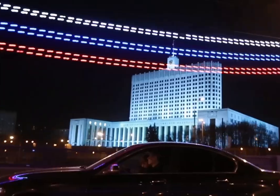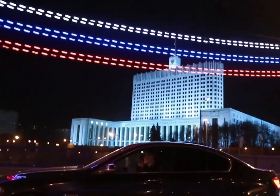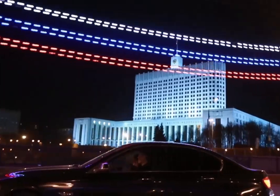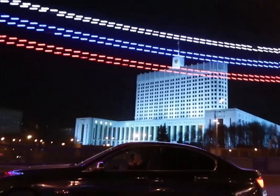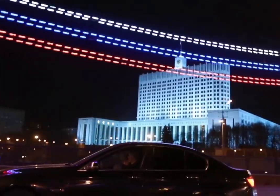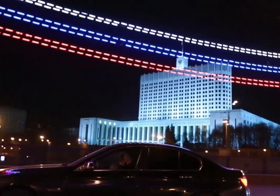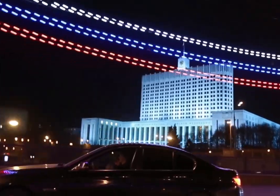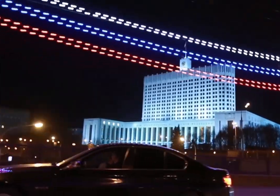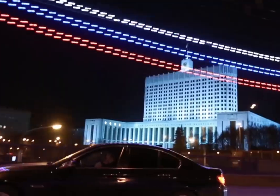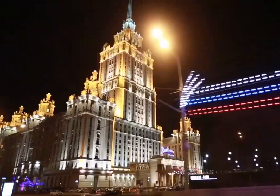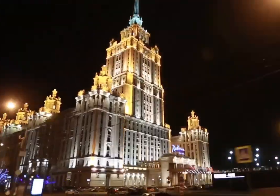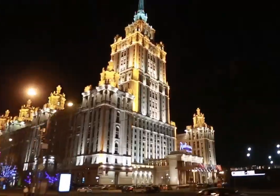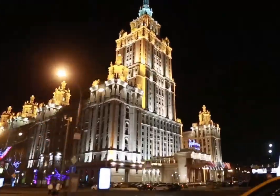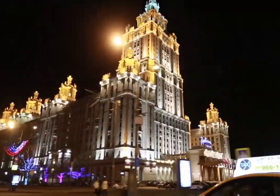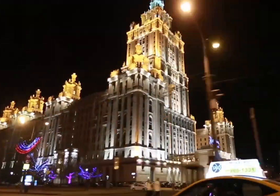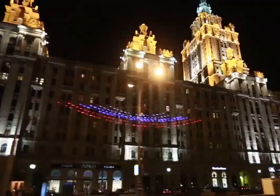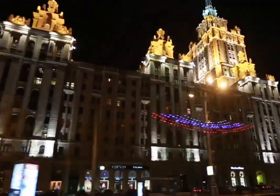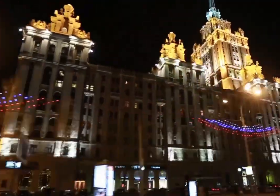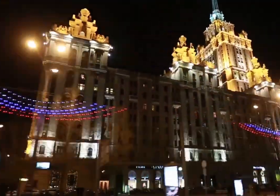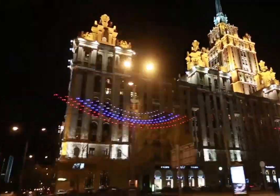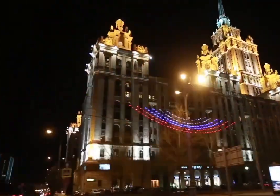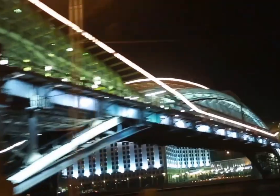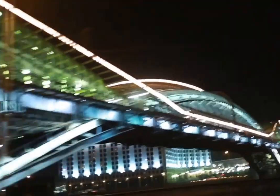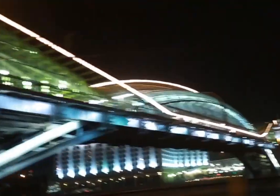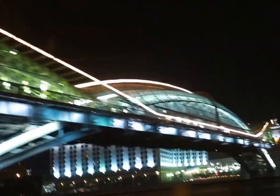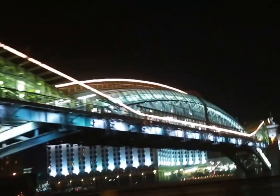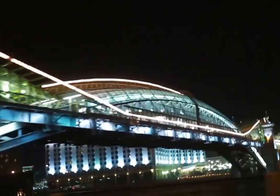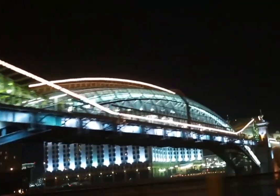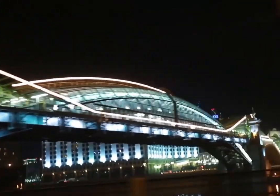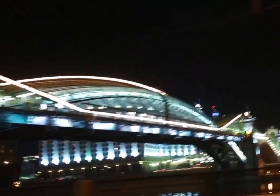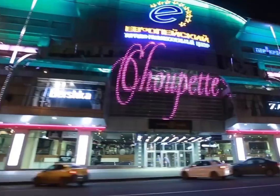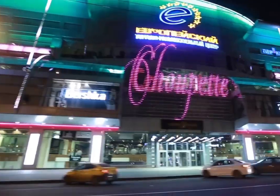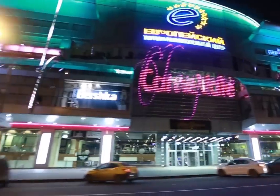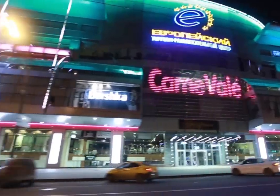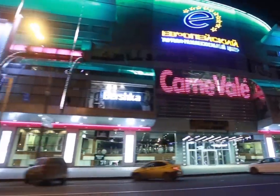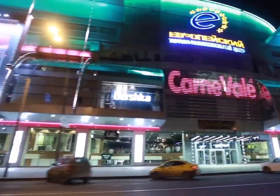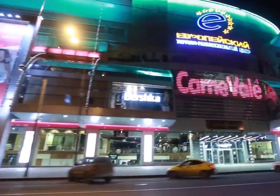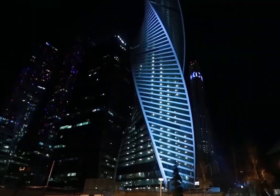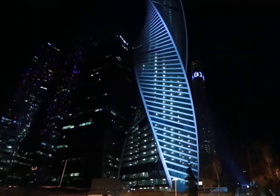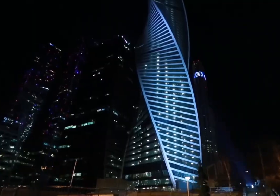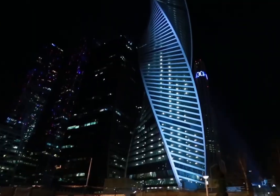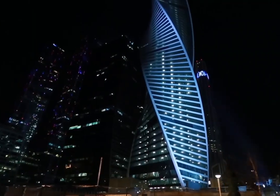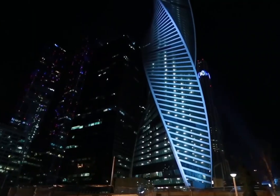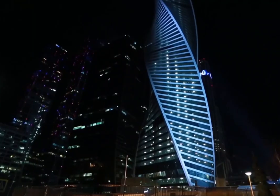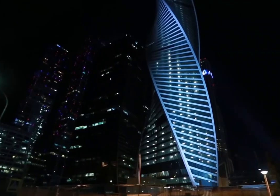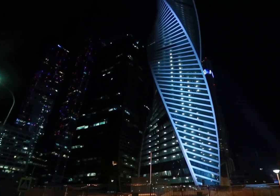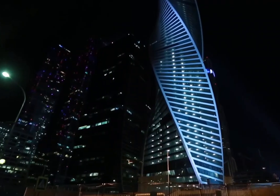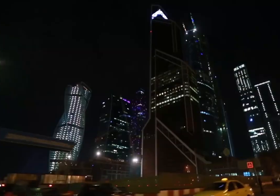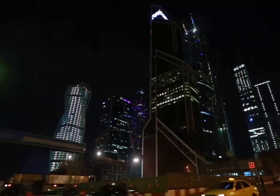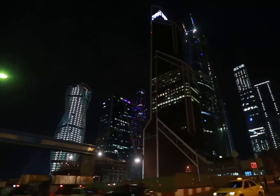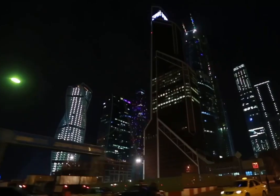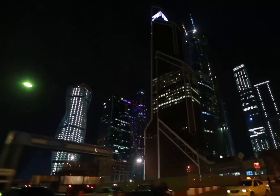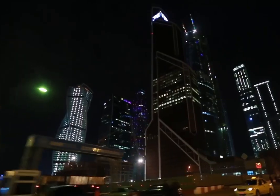(The White House) (Hotel Ukraina) (New Arbat Street) (Moscow City skyscrapers [International Business Center])